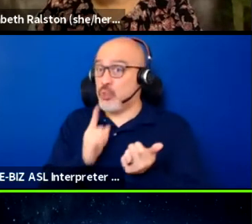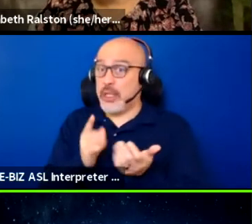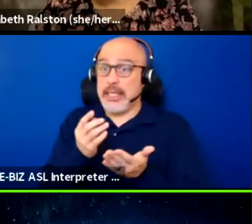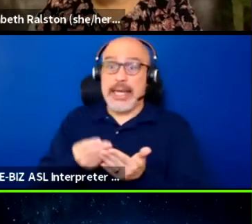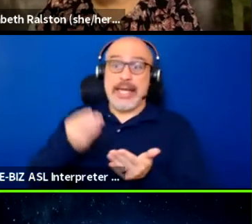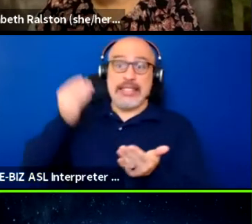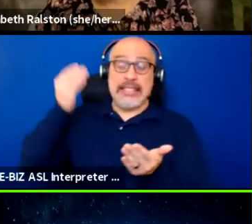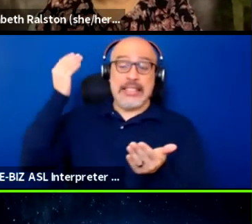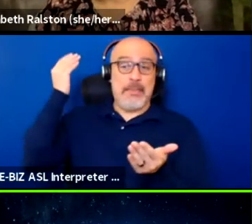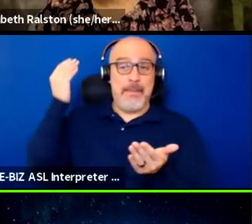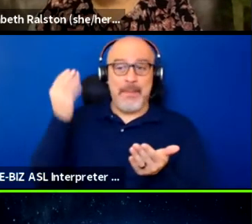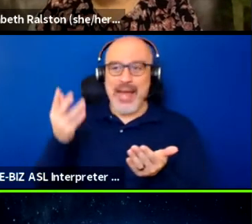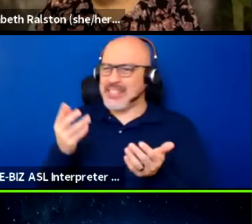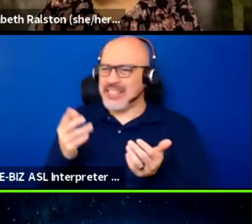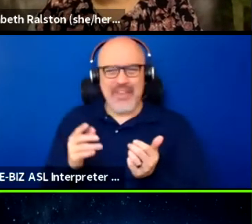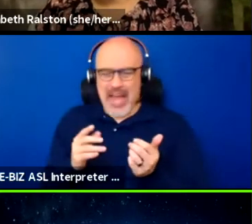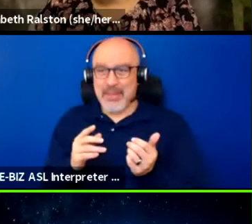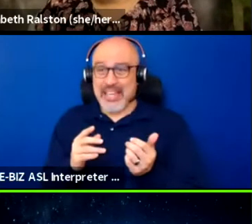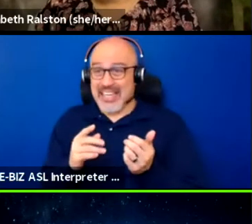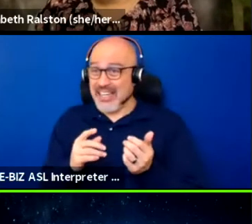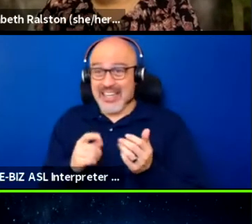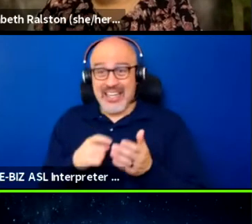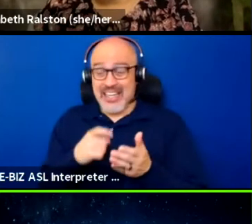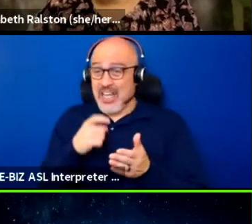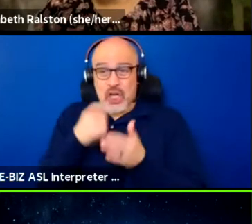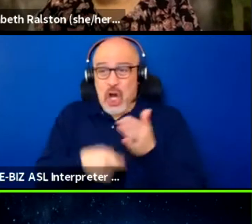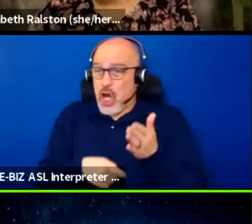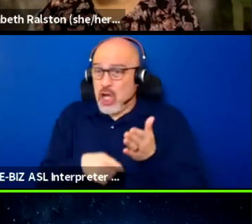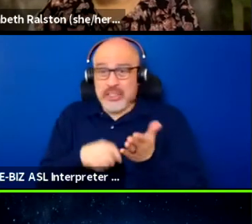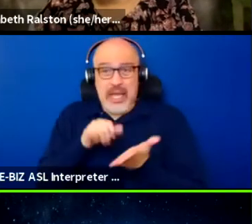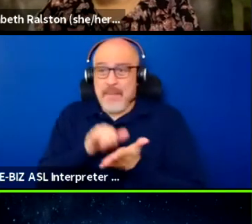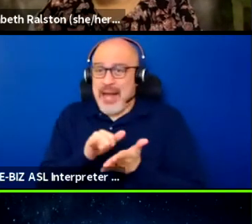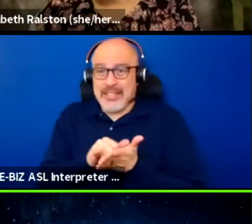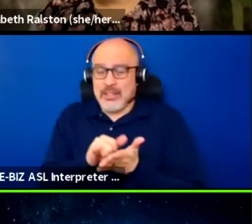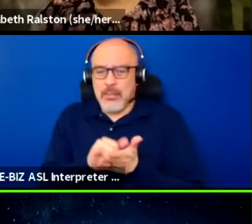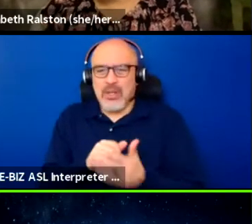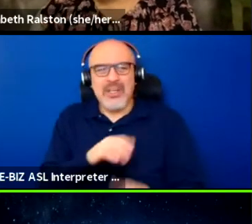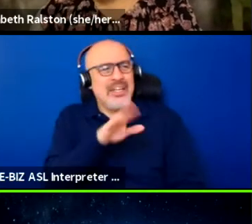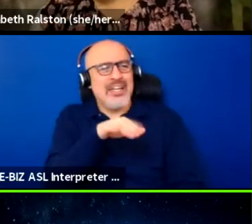Like it was, it was very cost-prohibitive. So it was like, look, I'm a small business,